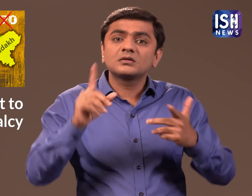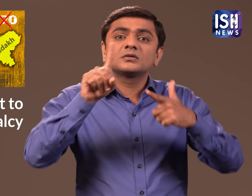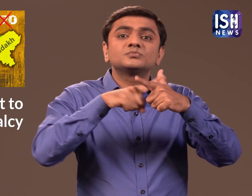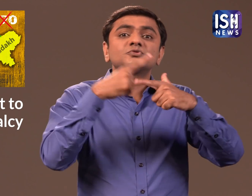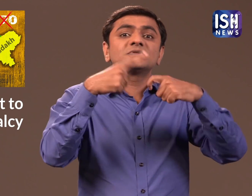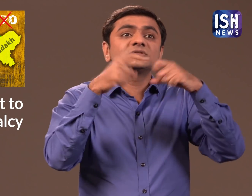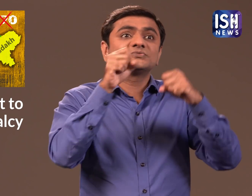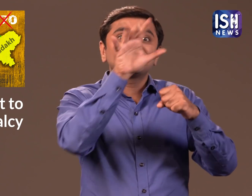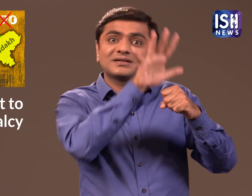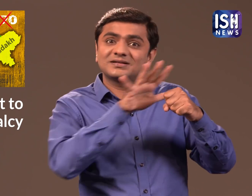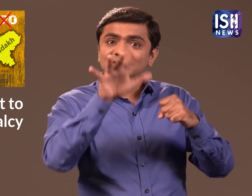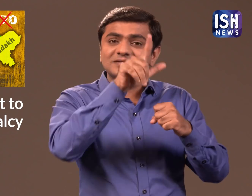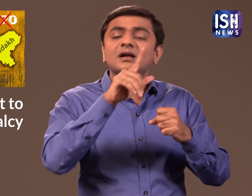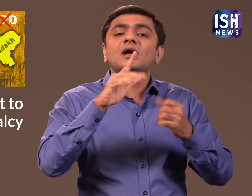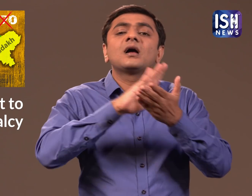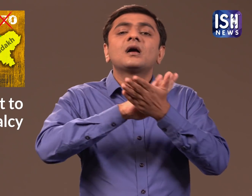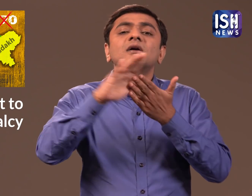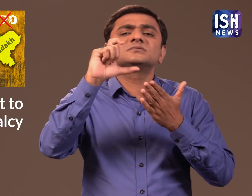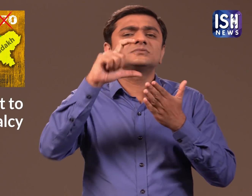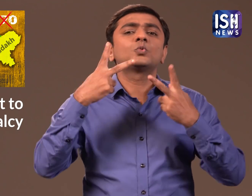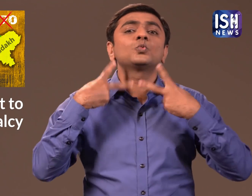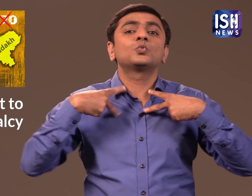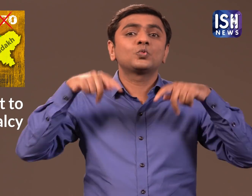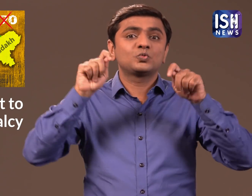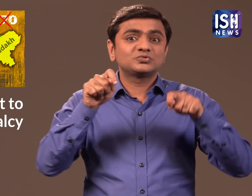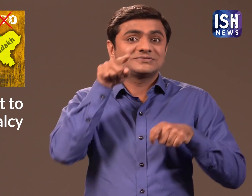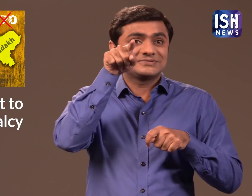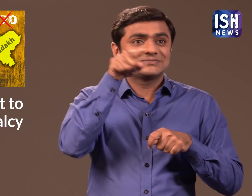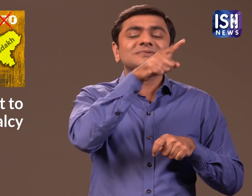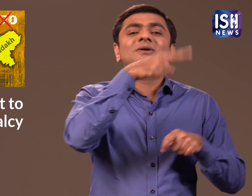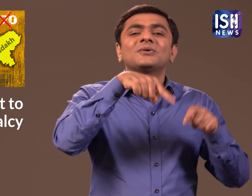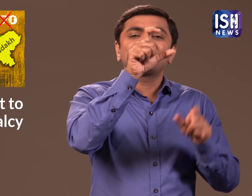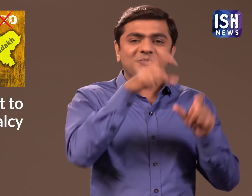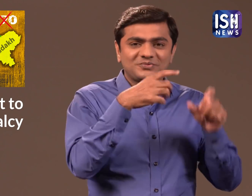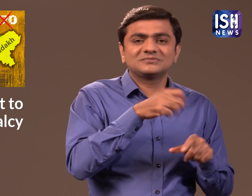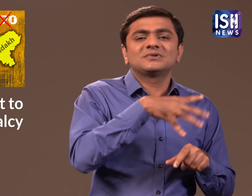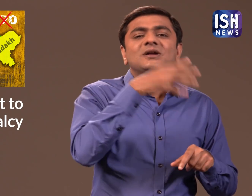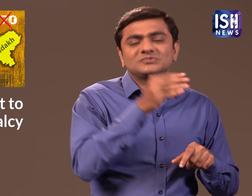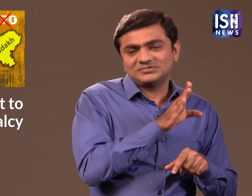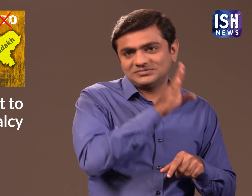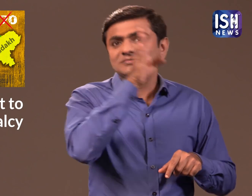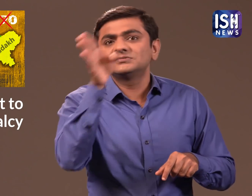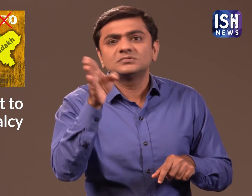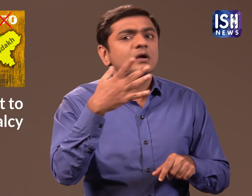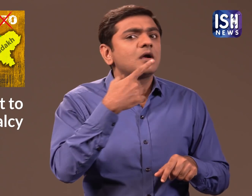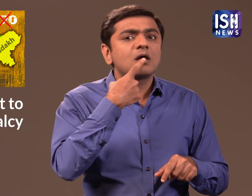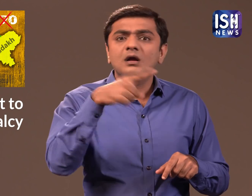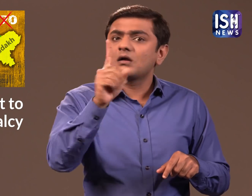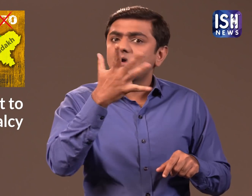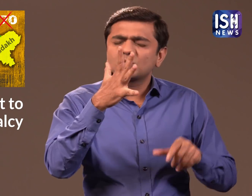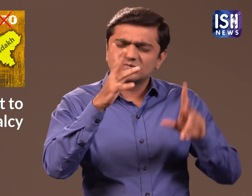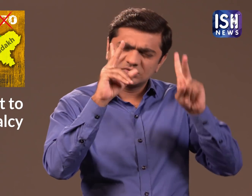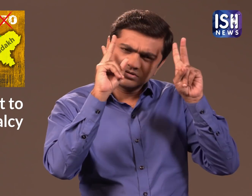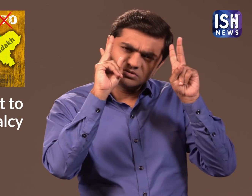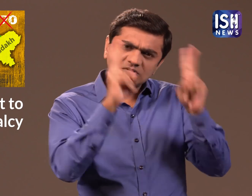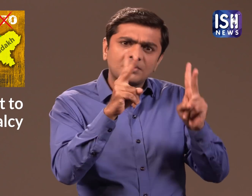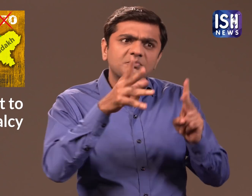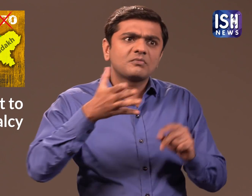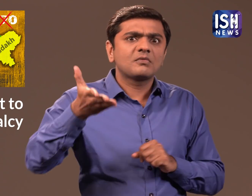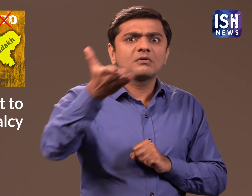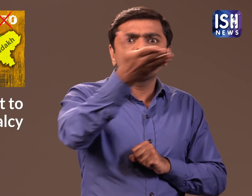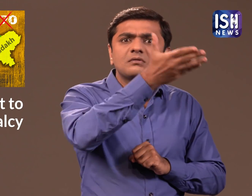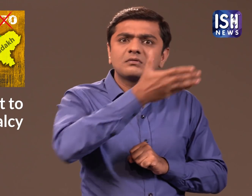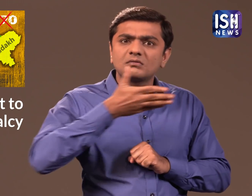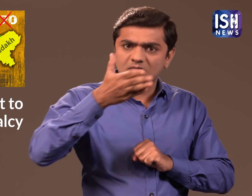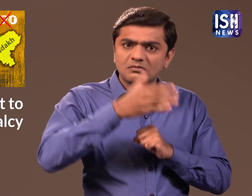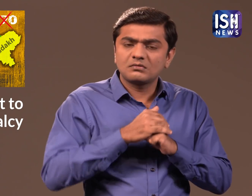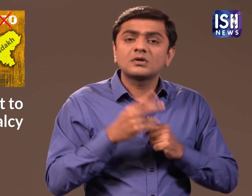People are not even allowed to go to the J&K High Court.